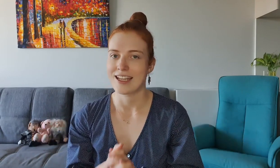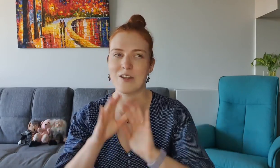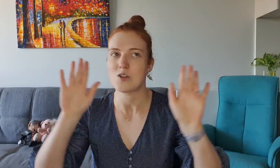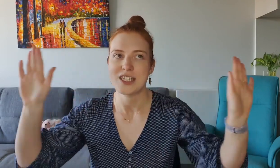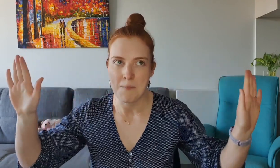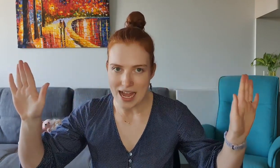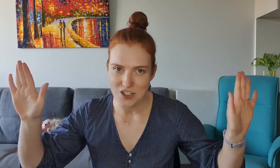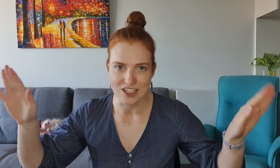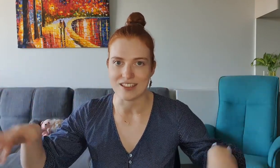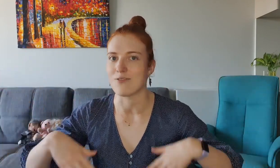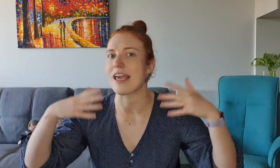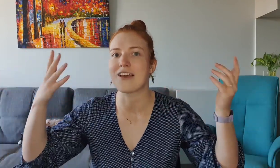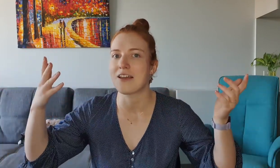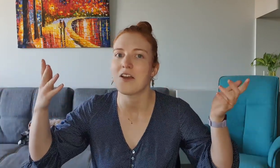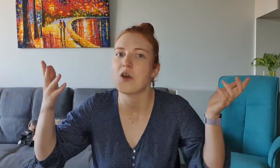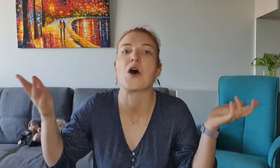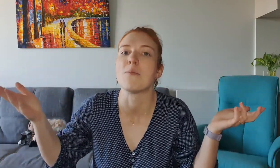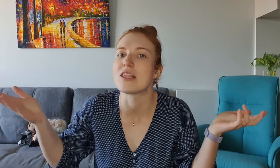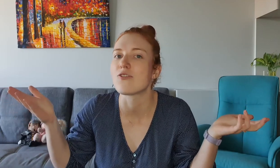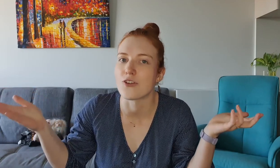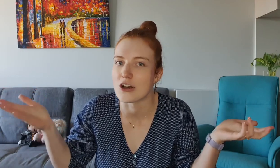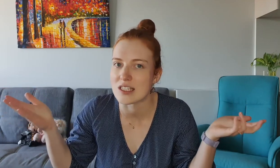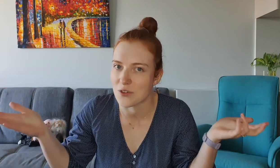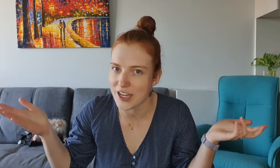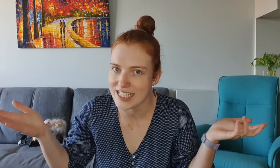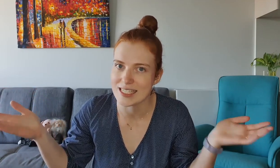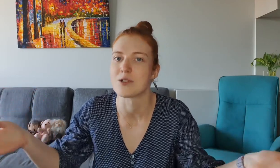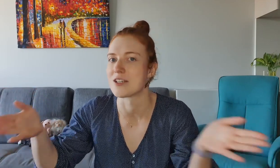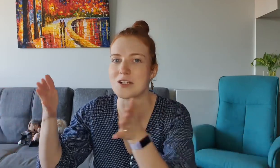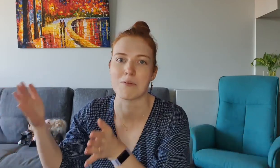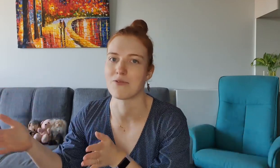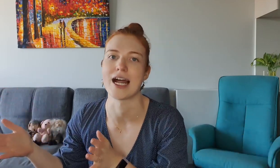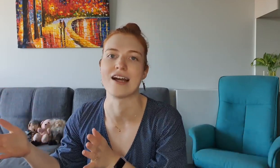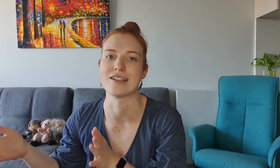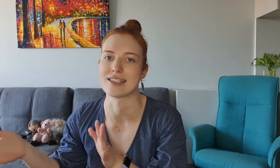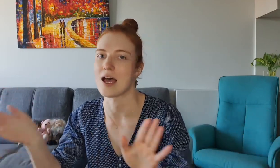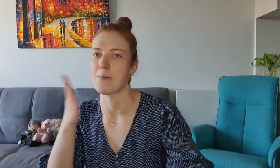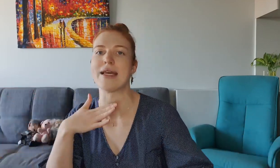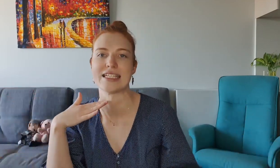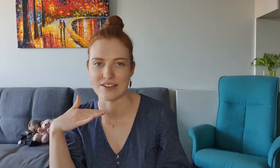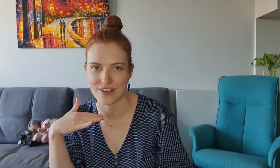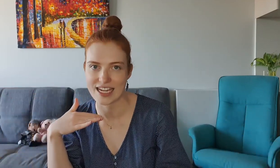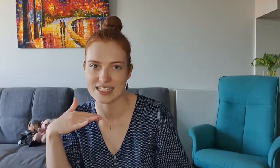Can you just imagine if like Kermit the Frog's voice was on top of Nyle's amazing face?